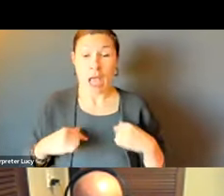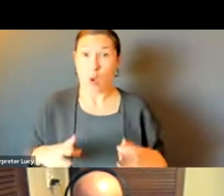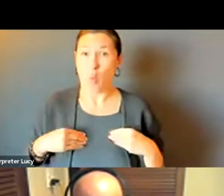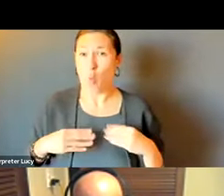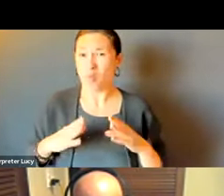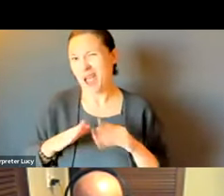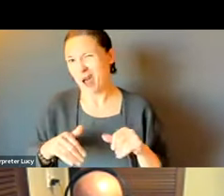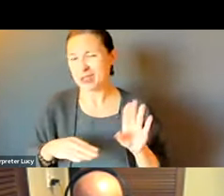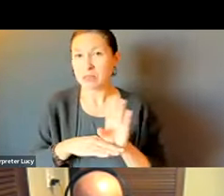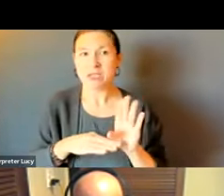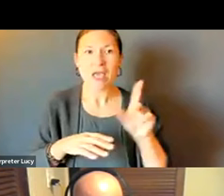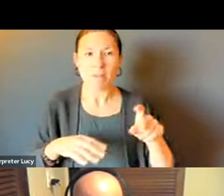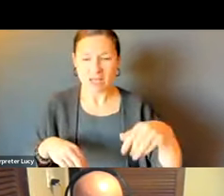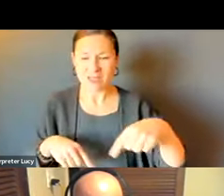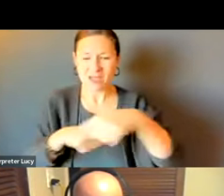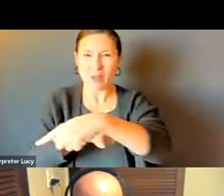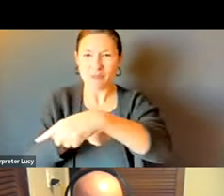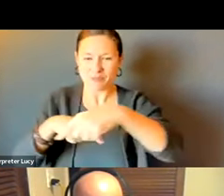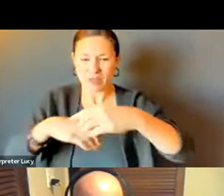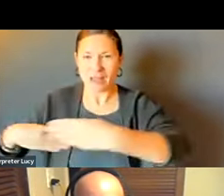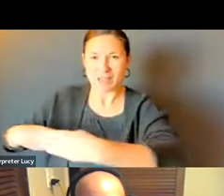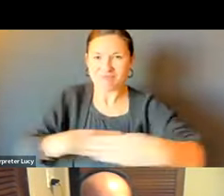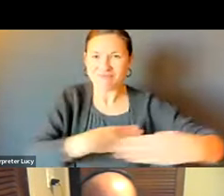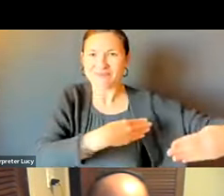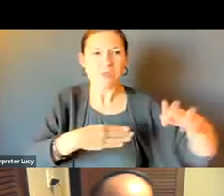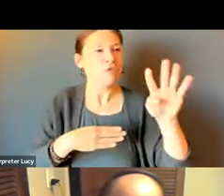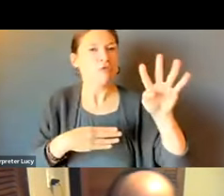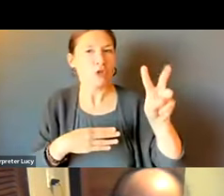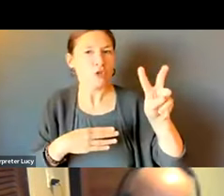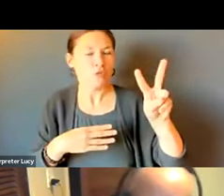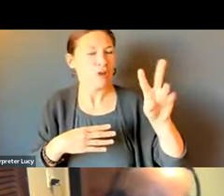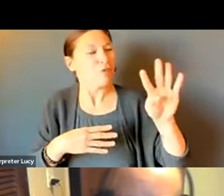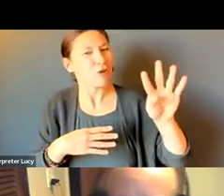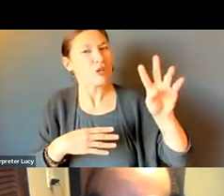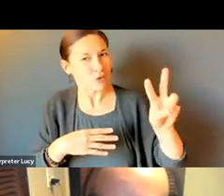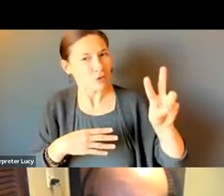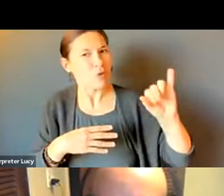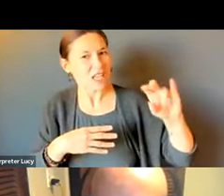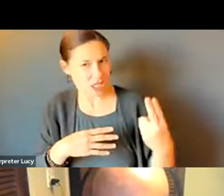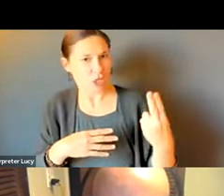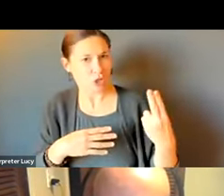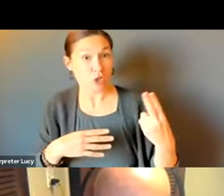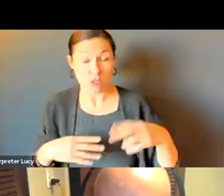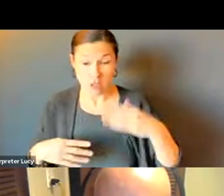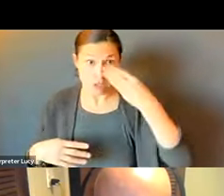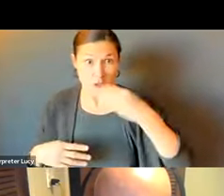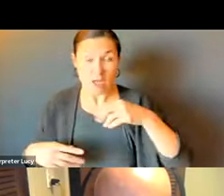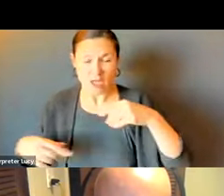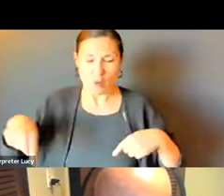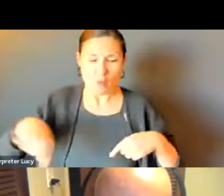THE FOLKS ARE REQUIRED TO SHOVEL A 42-INCH WIDE PATH OF TRAVEL ALONG THE LINEAR FRONT OF IT.